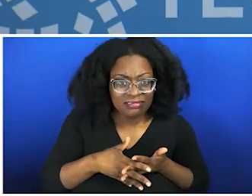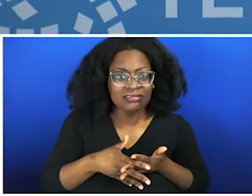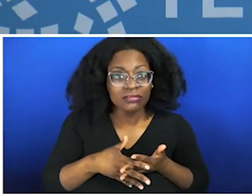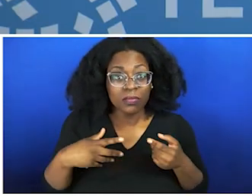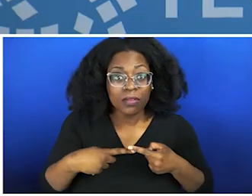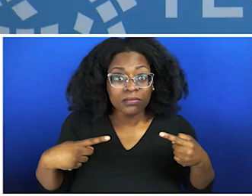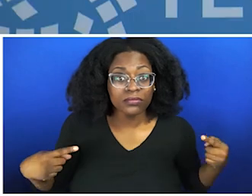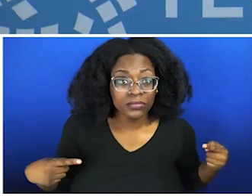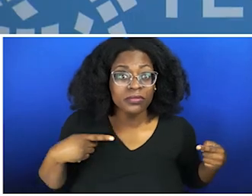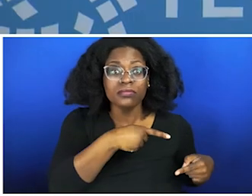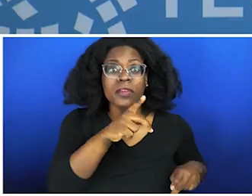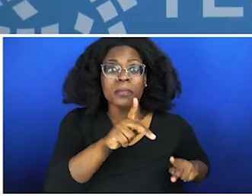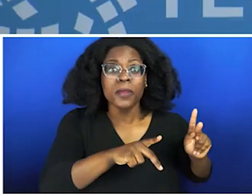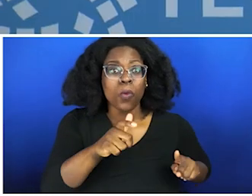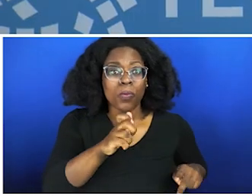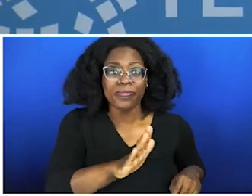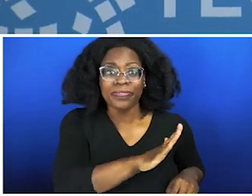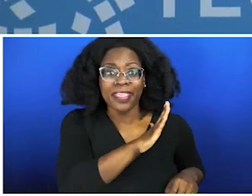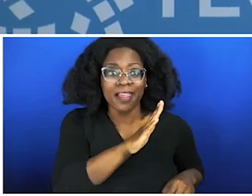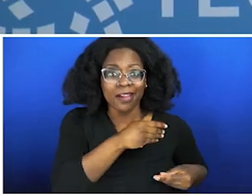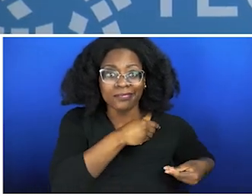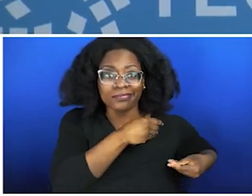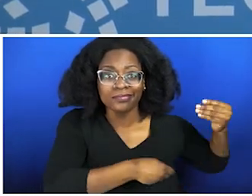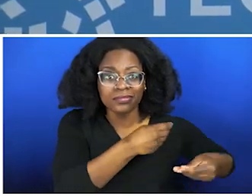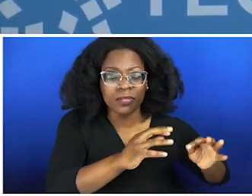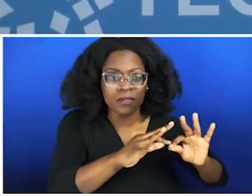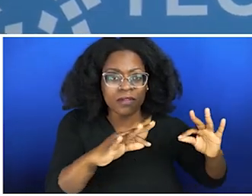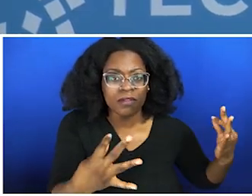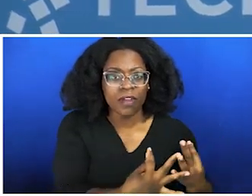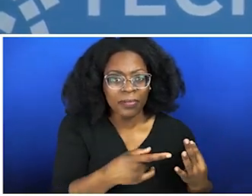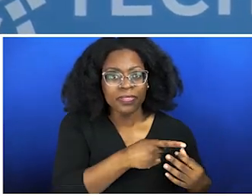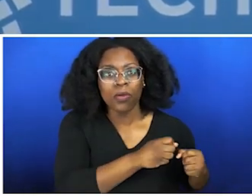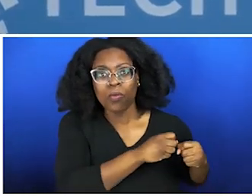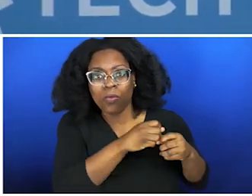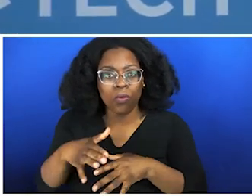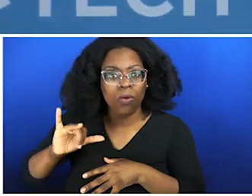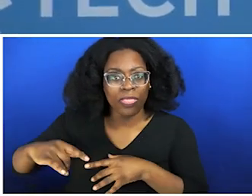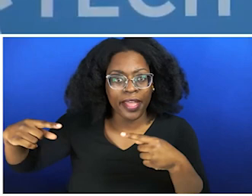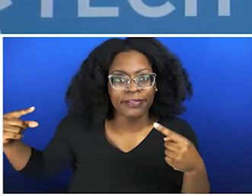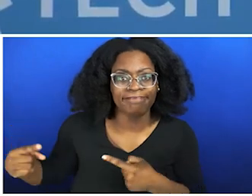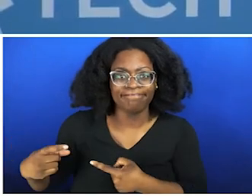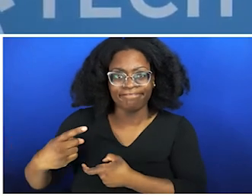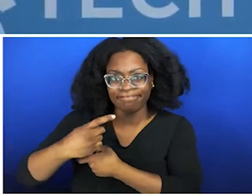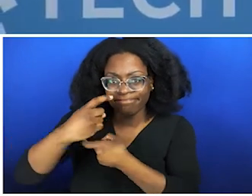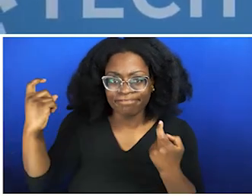is where the level of conversation needs to go in technology. It's not just about feeling bad for people of color and our plight. It's not about getting us jobs. It's about, have